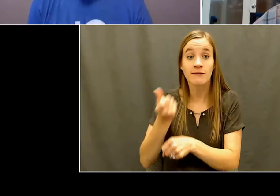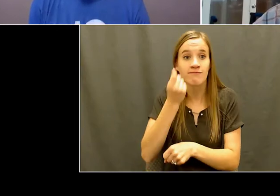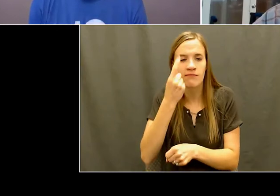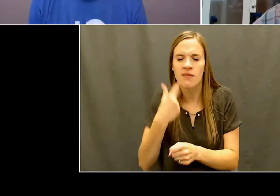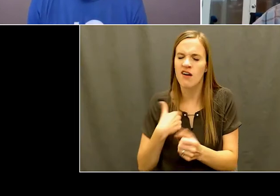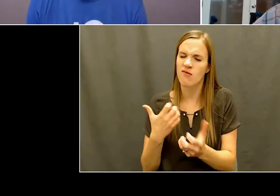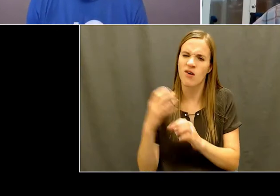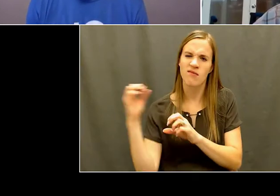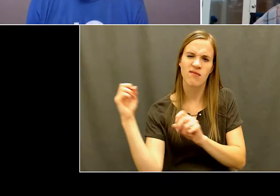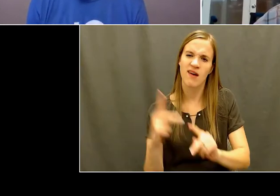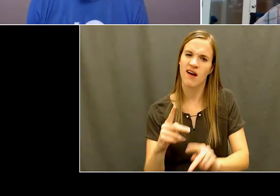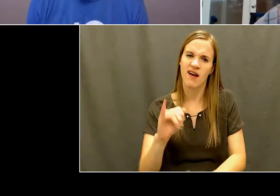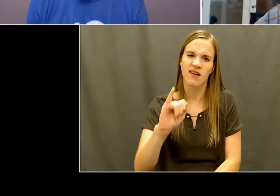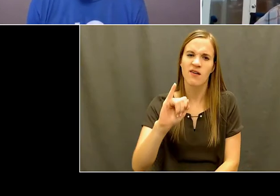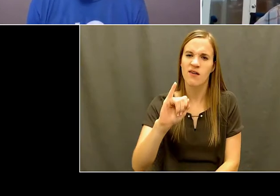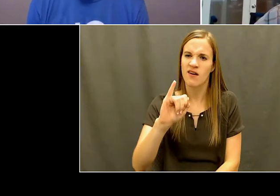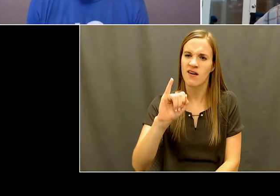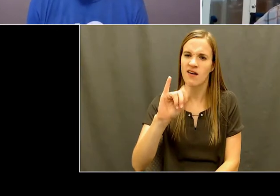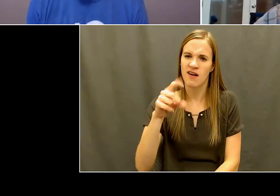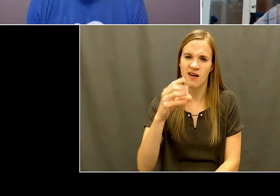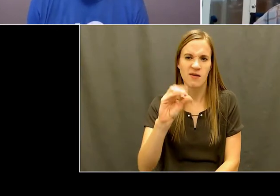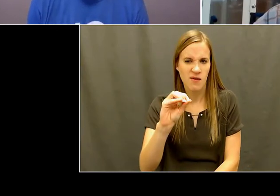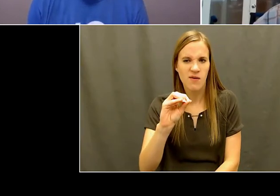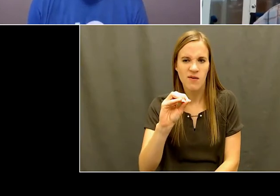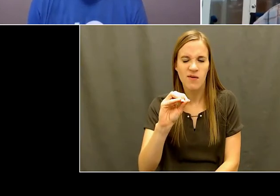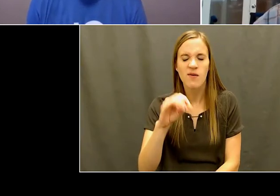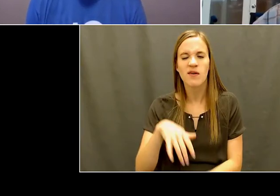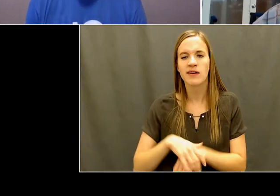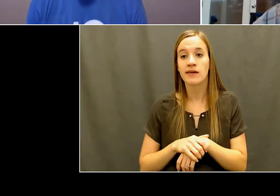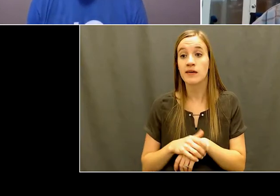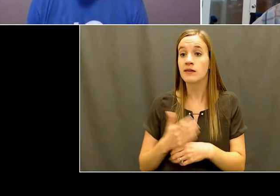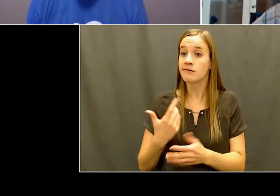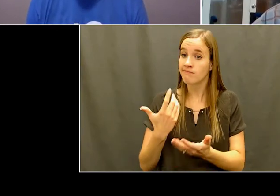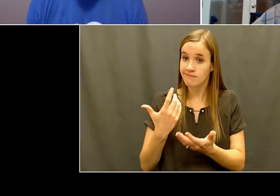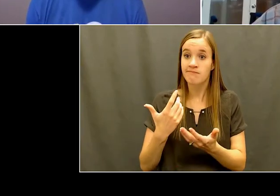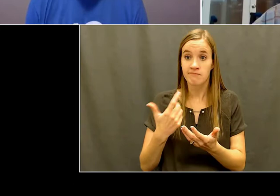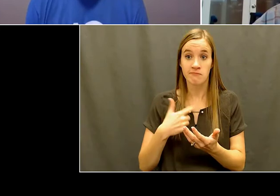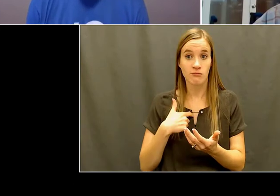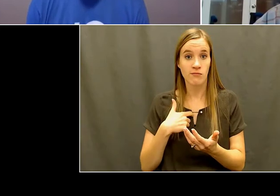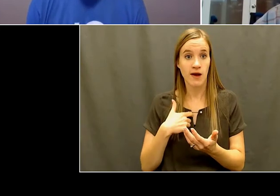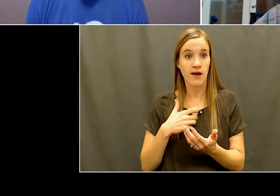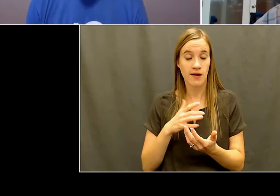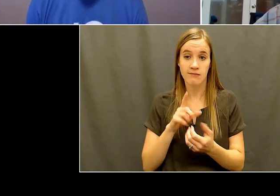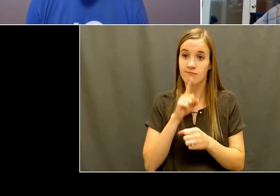and I, and through physical medicine, rehab, and finally,